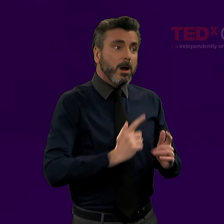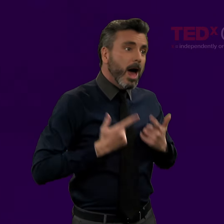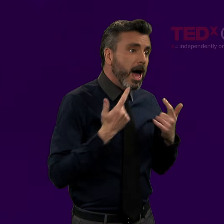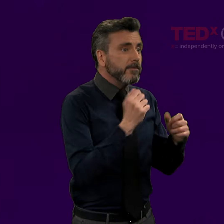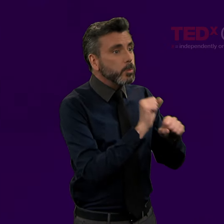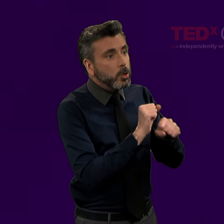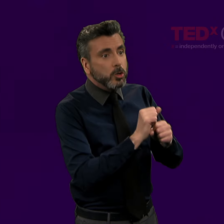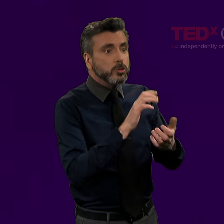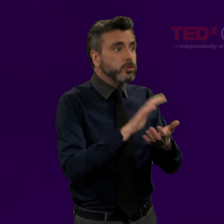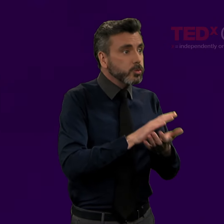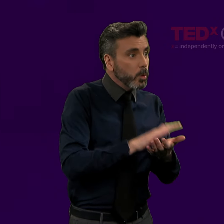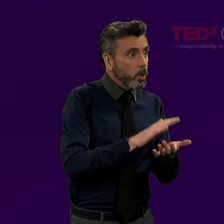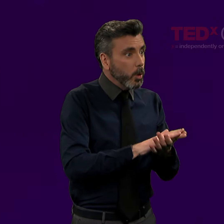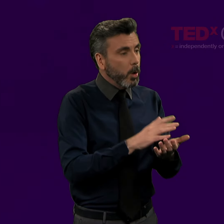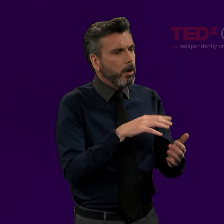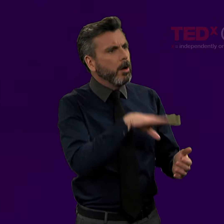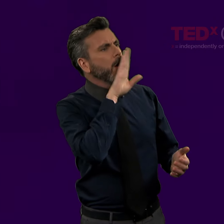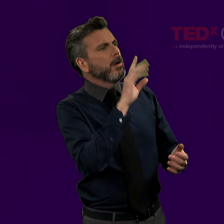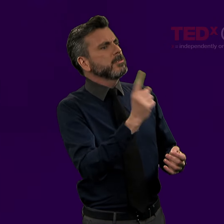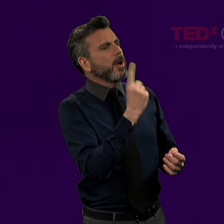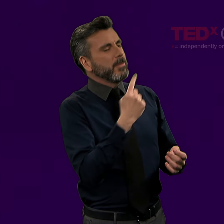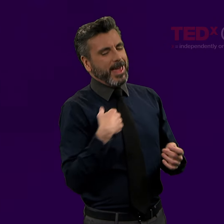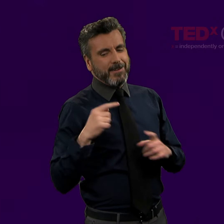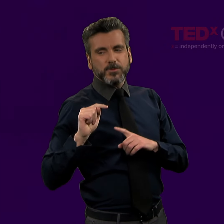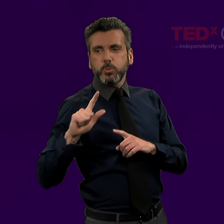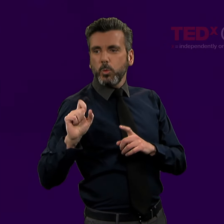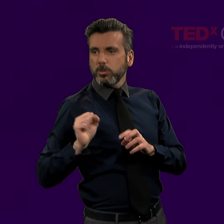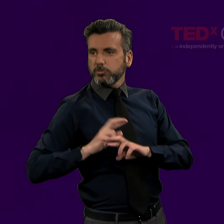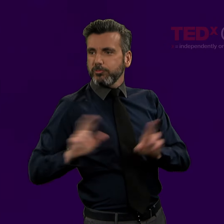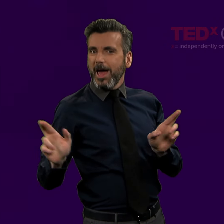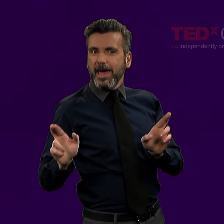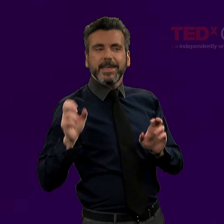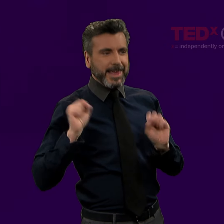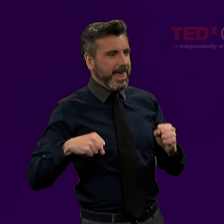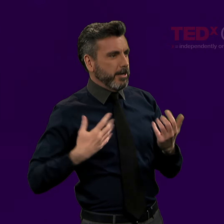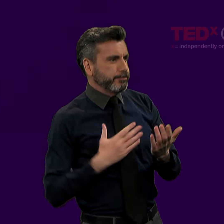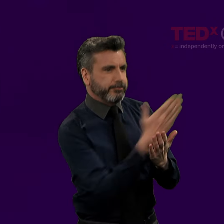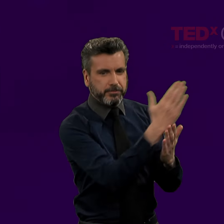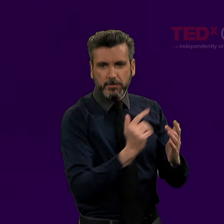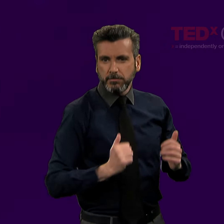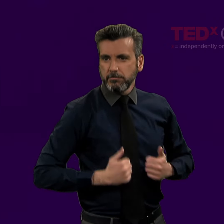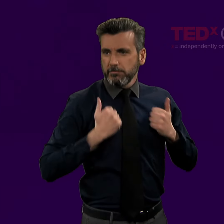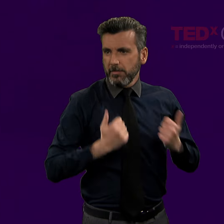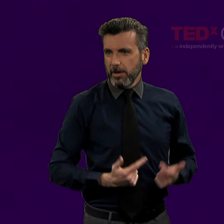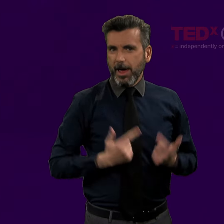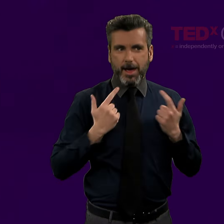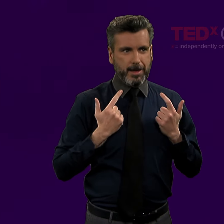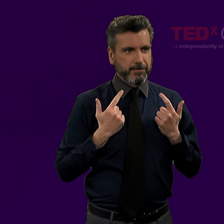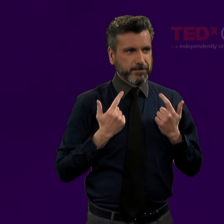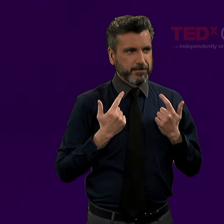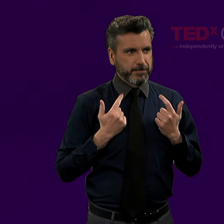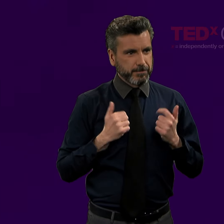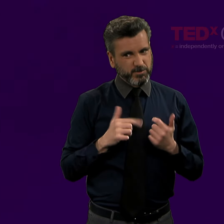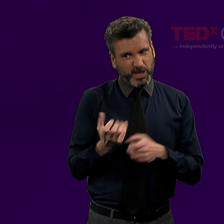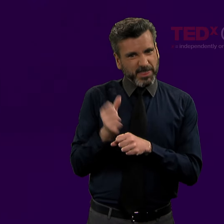And so when you're out in school and something happens that's frustrating, you have the tools with you to be able to deal with that.